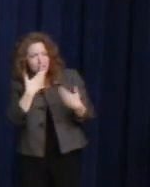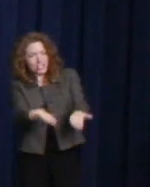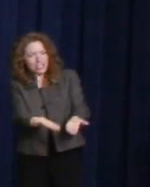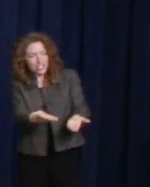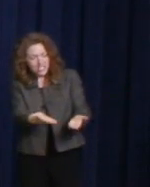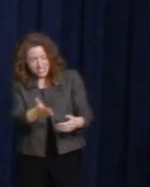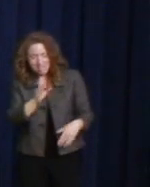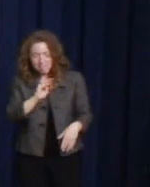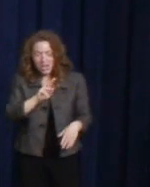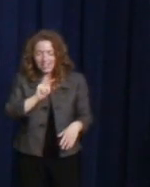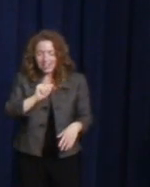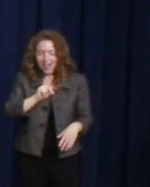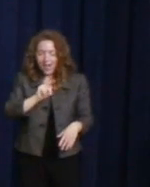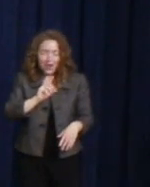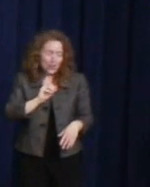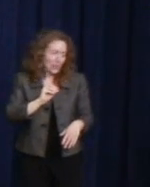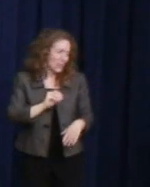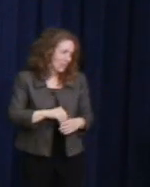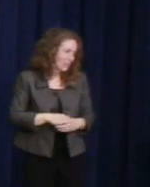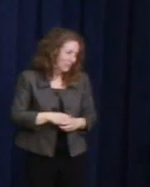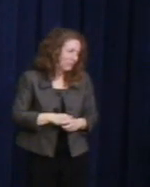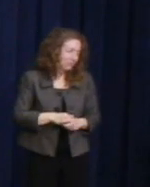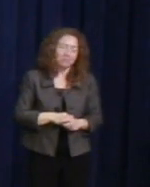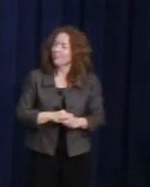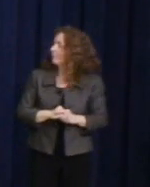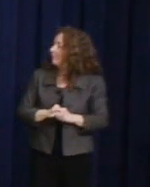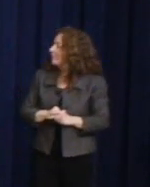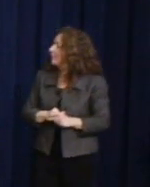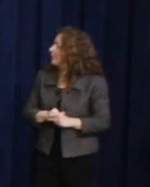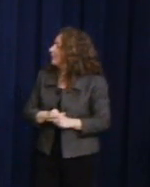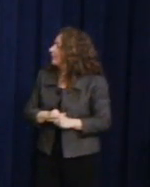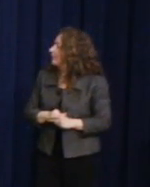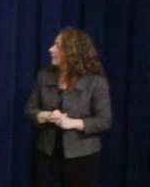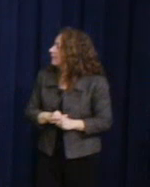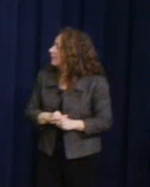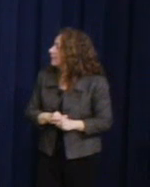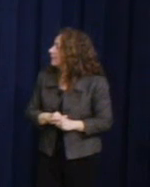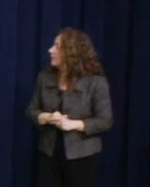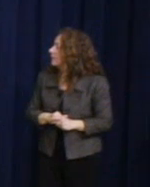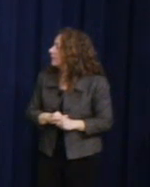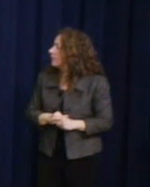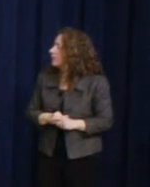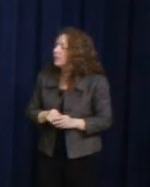Mark Takano. You are all continuing to build upon the work